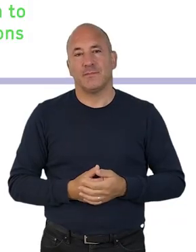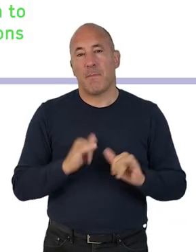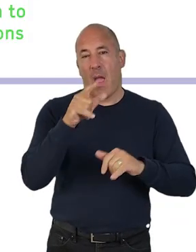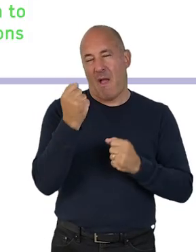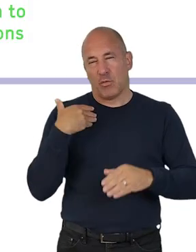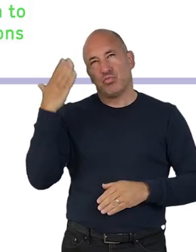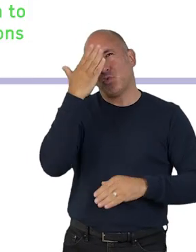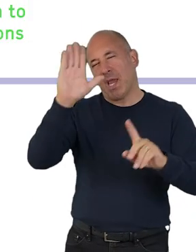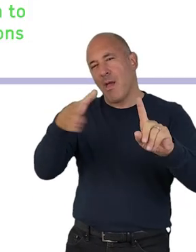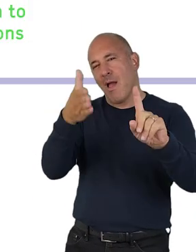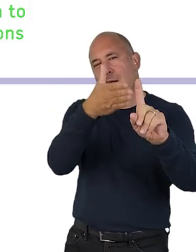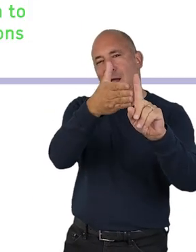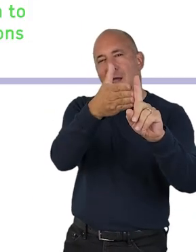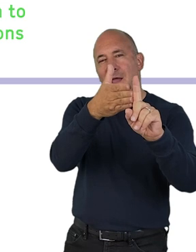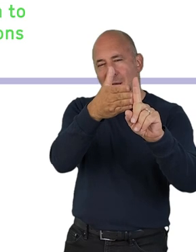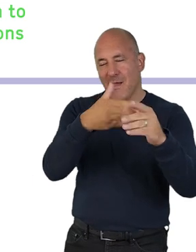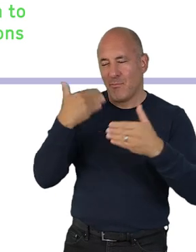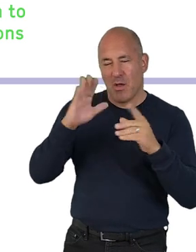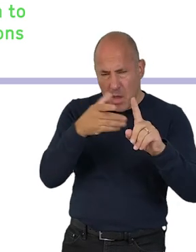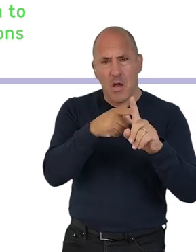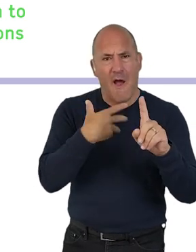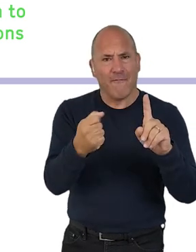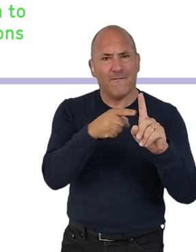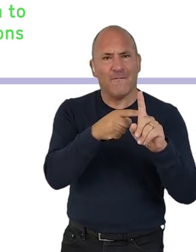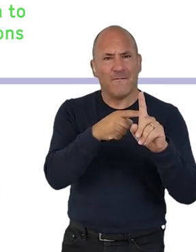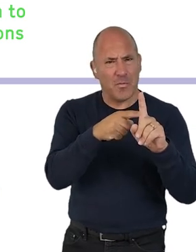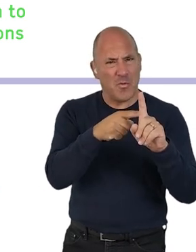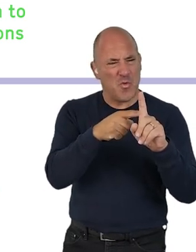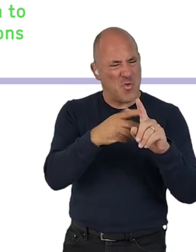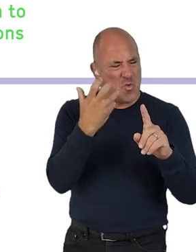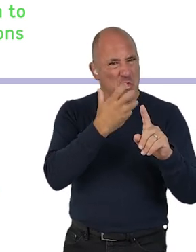If you have a dream goal that has arisen throughout this process, which feels like a stretch,